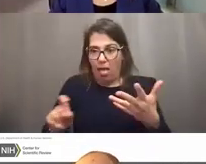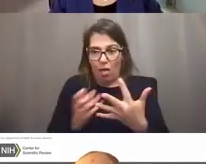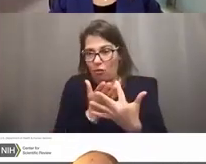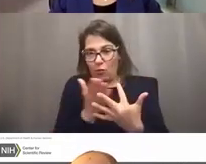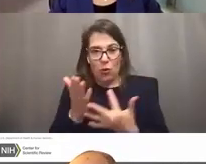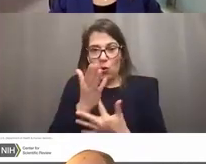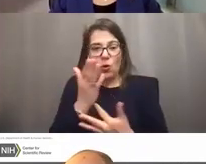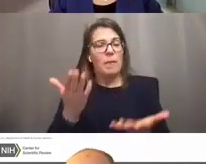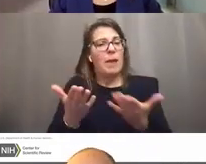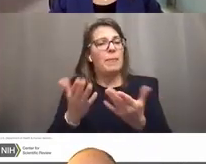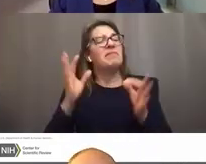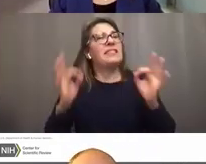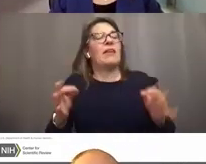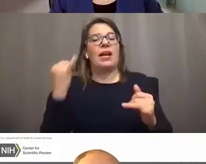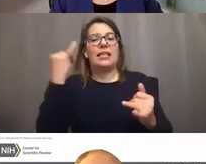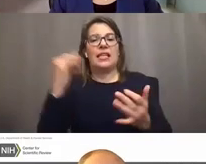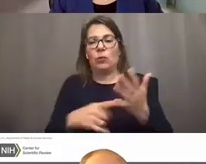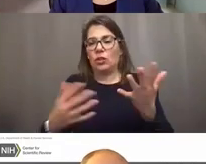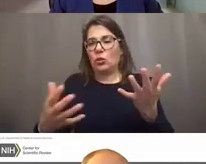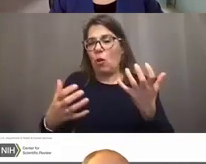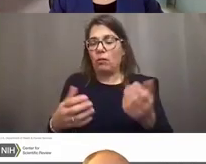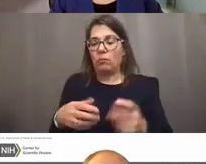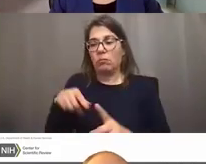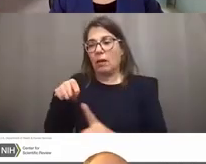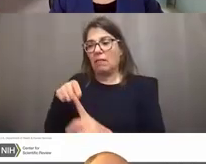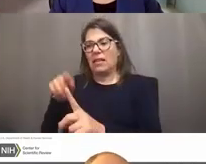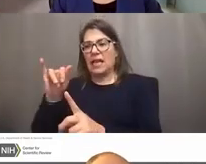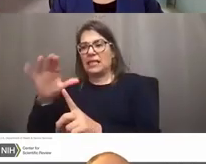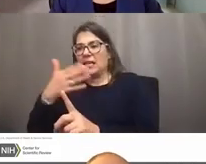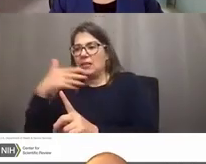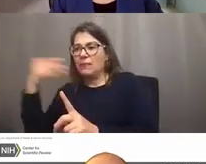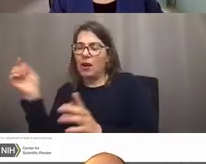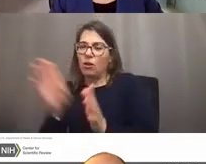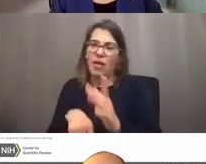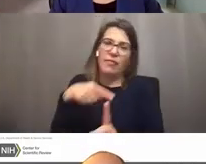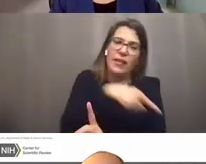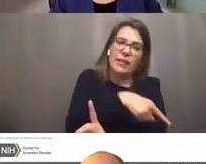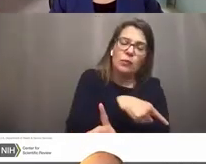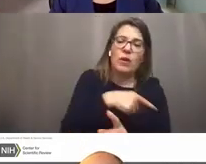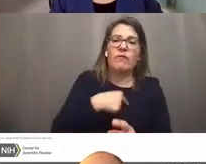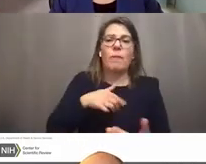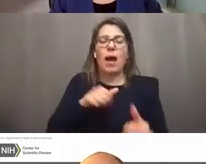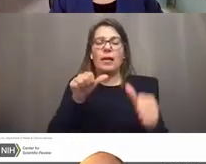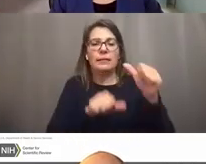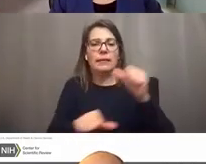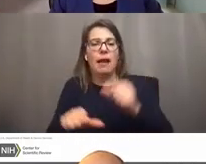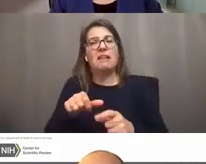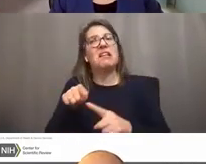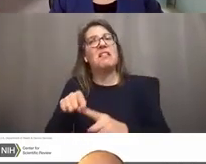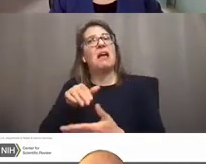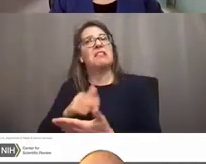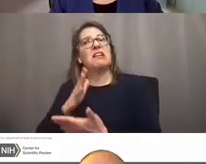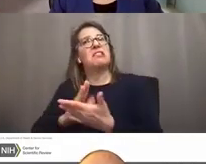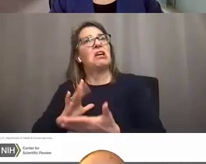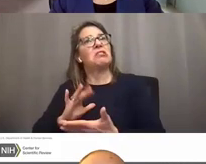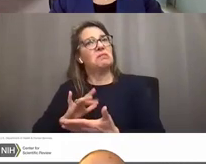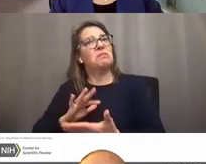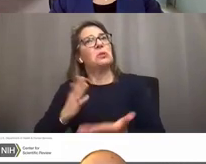about what you want. A particular IC looks better than another, and there's a couple of study sections that look pretty good too. So how do you convey this information